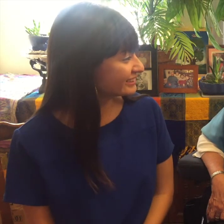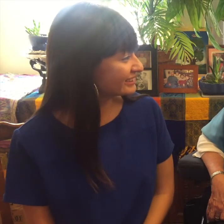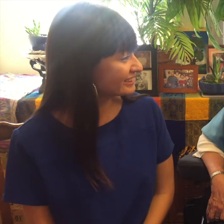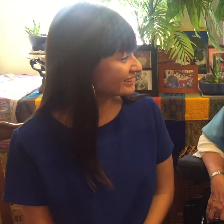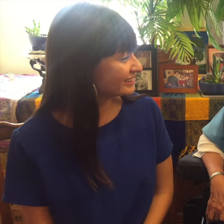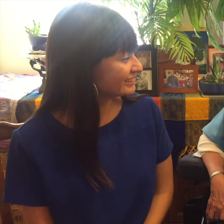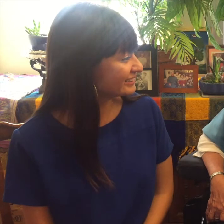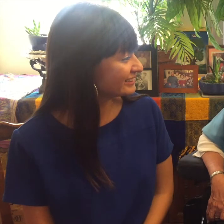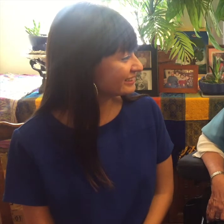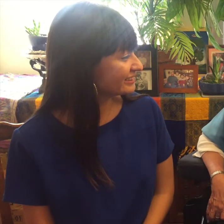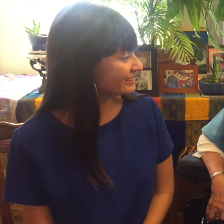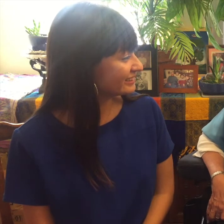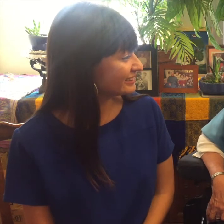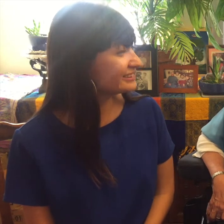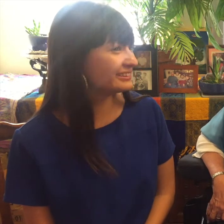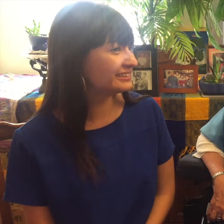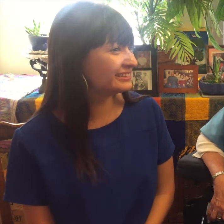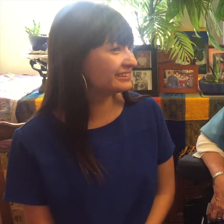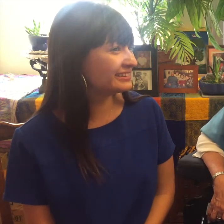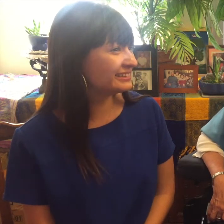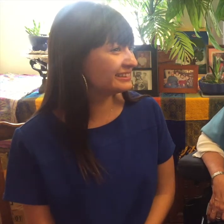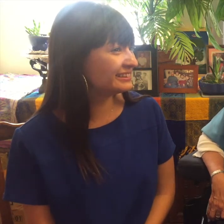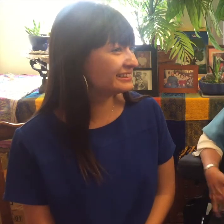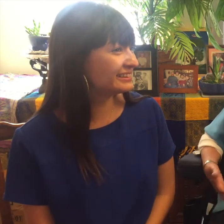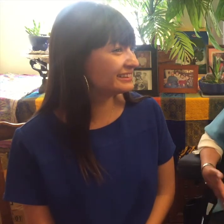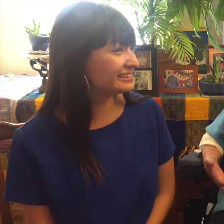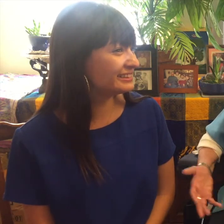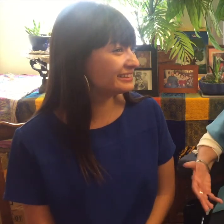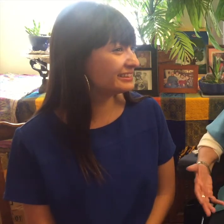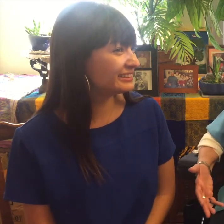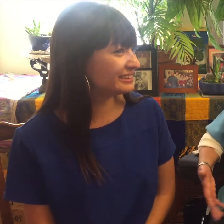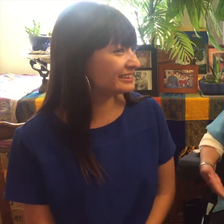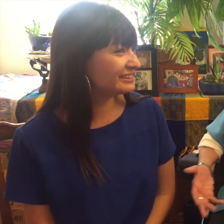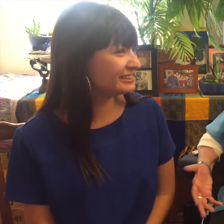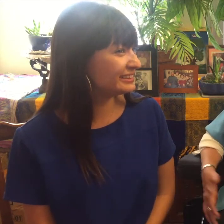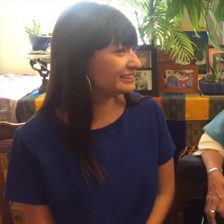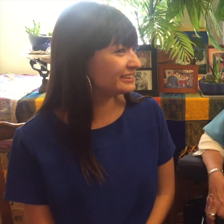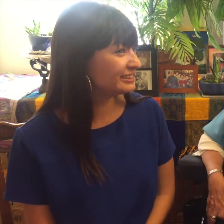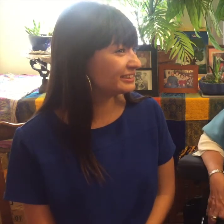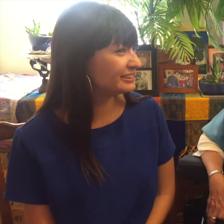Judy: And also to help deaf people learn about what other deaf people around the world